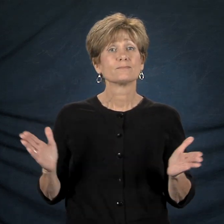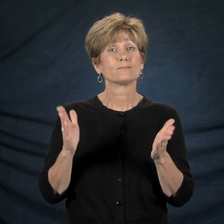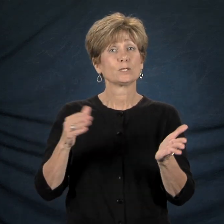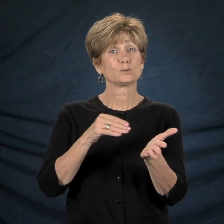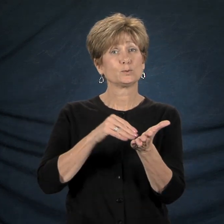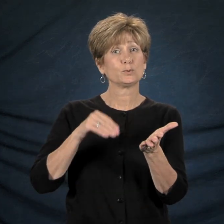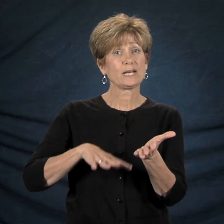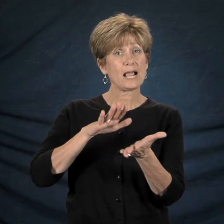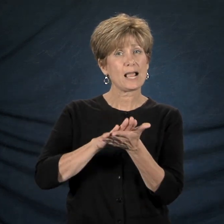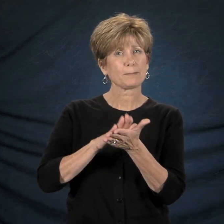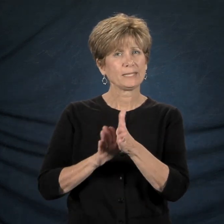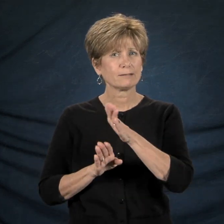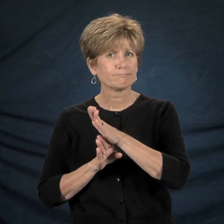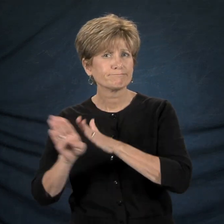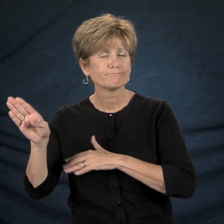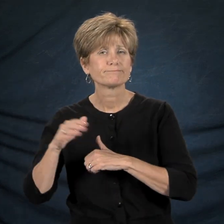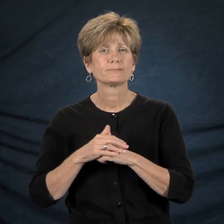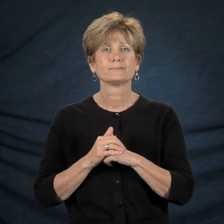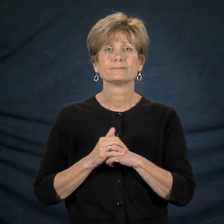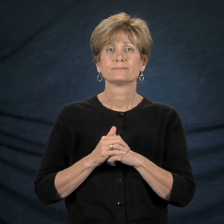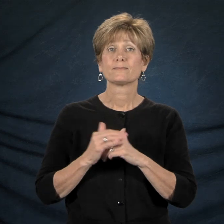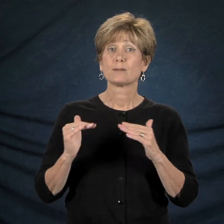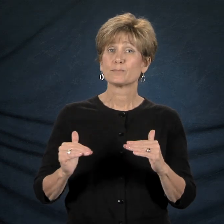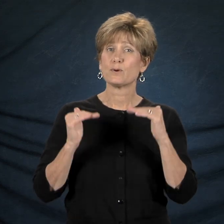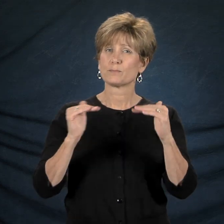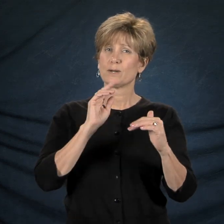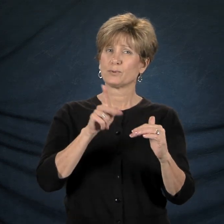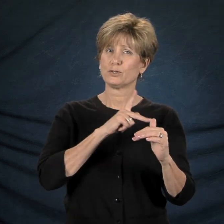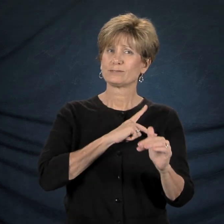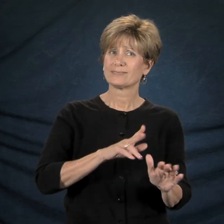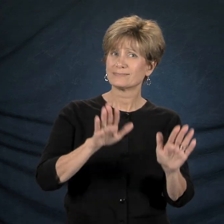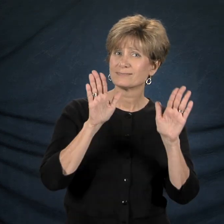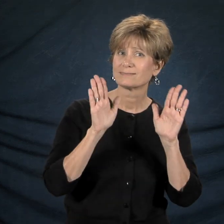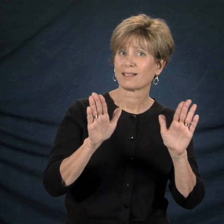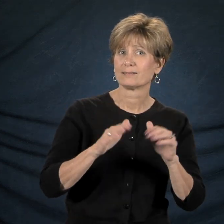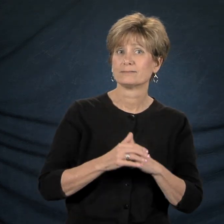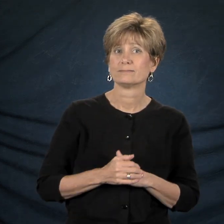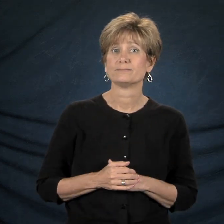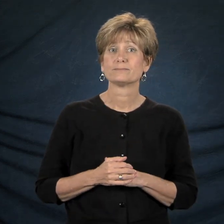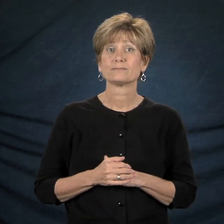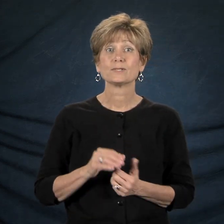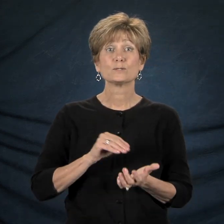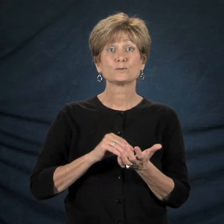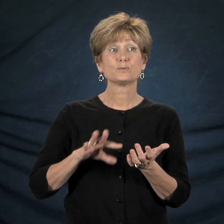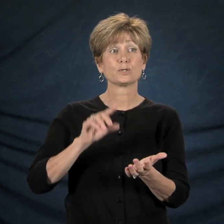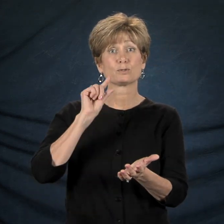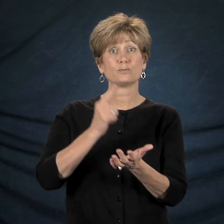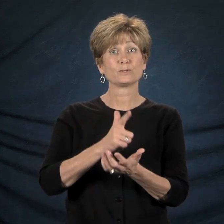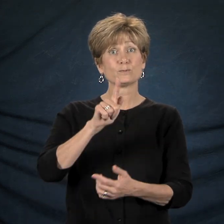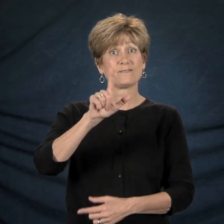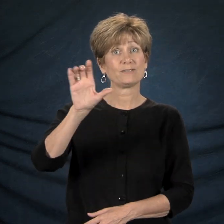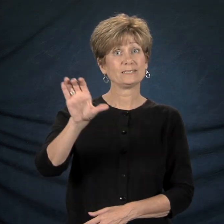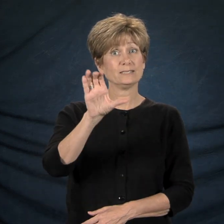Students graduate ready to begin college or a career